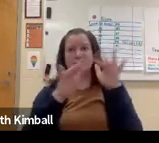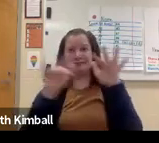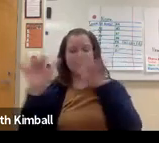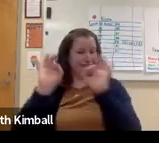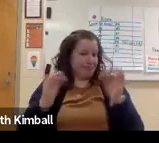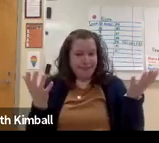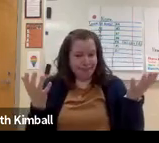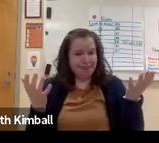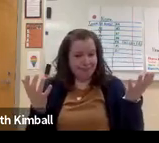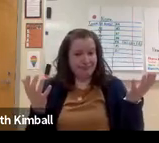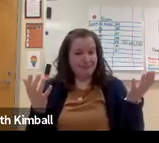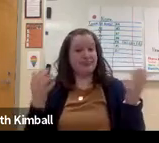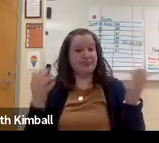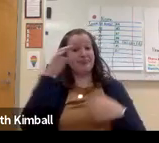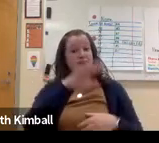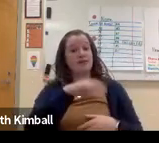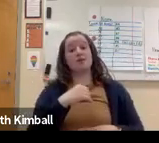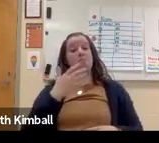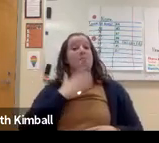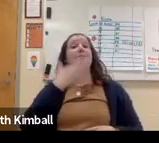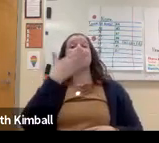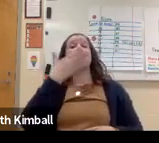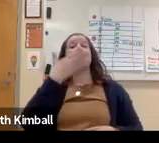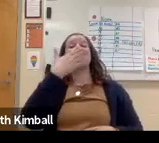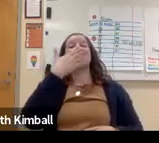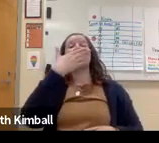We had a lot of fun. They were able to create a lot of their own projects.